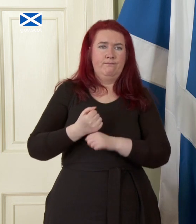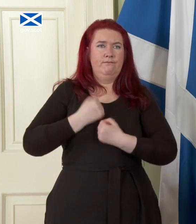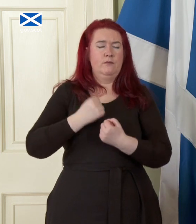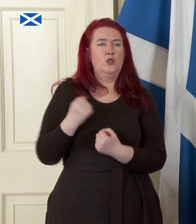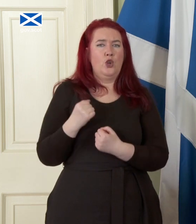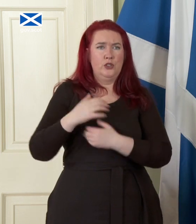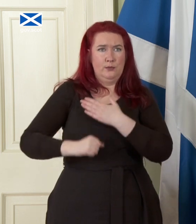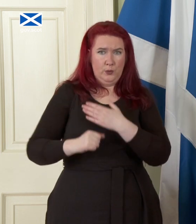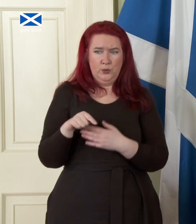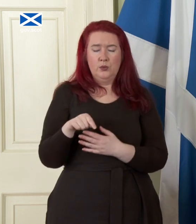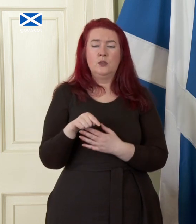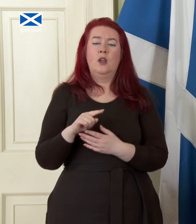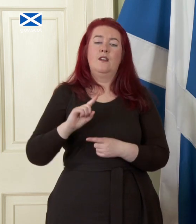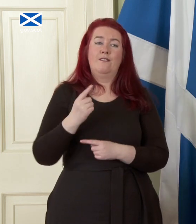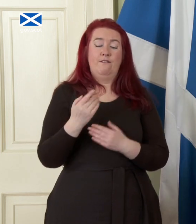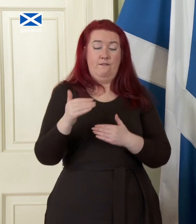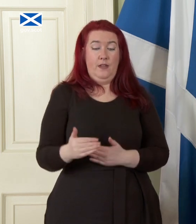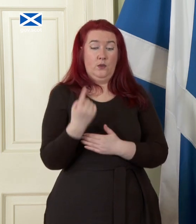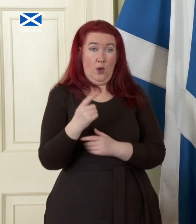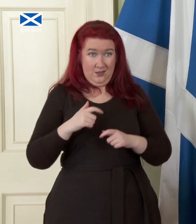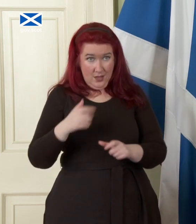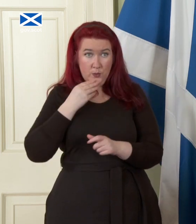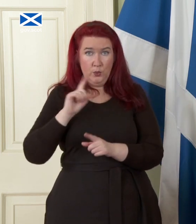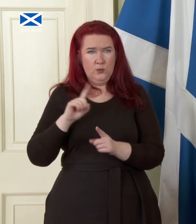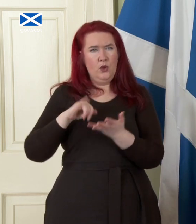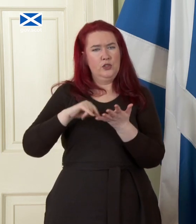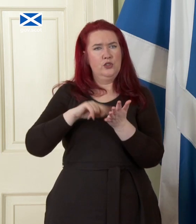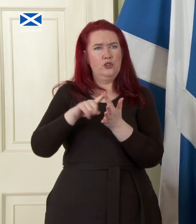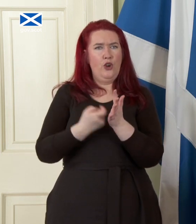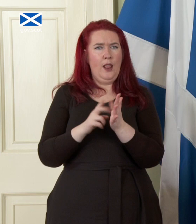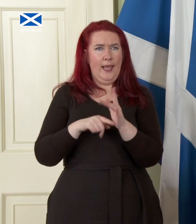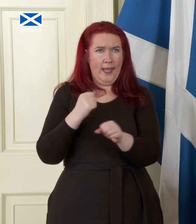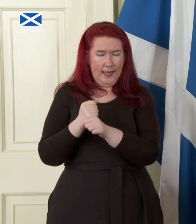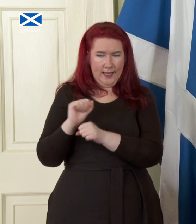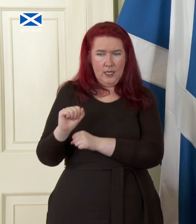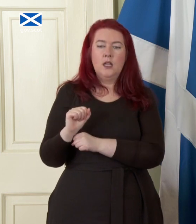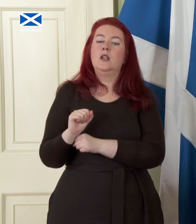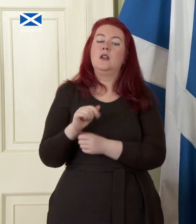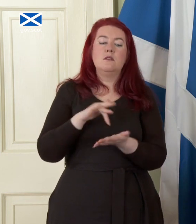when we are using Sterling the central bank will not require foreign exchange reserves but it will